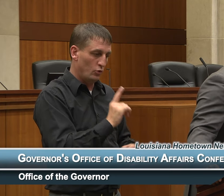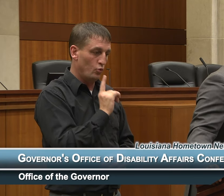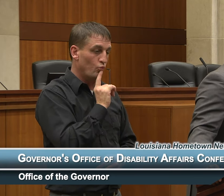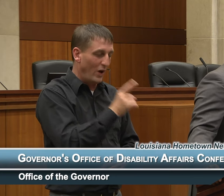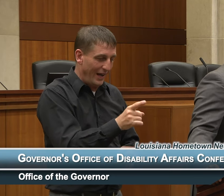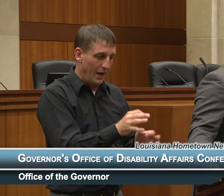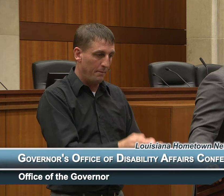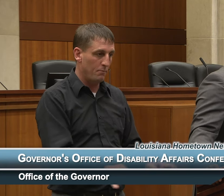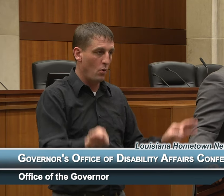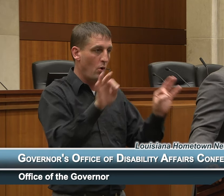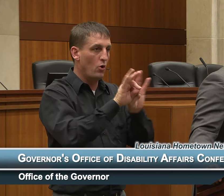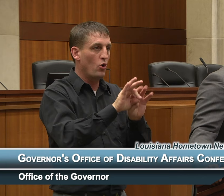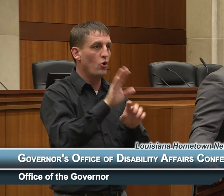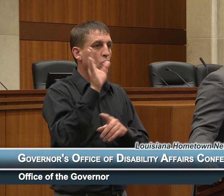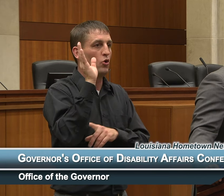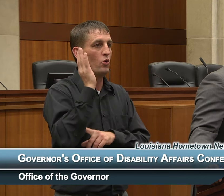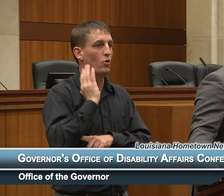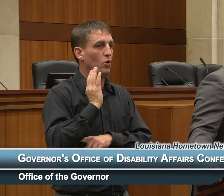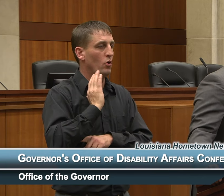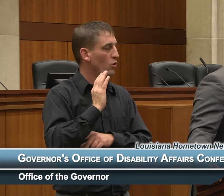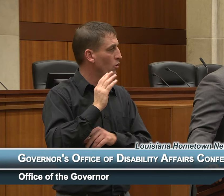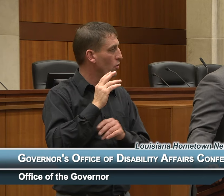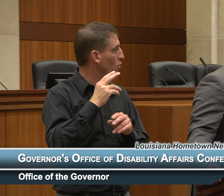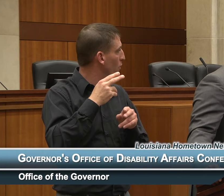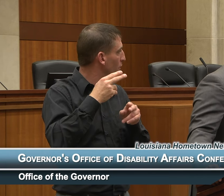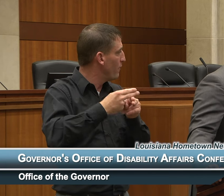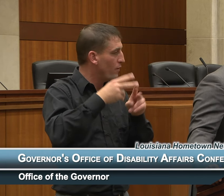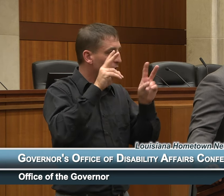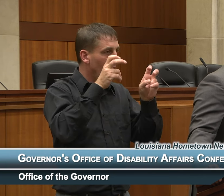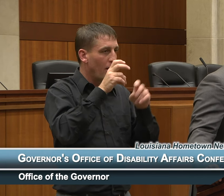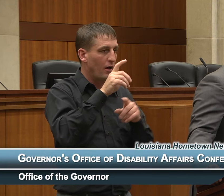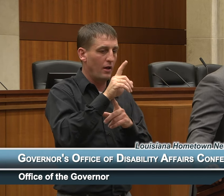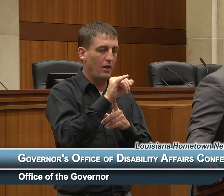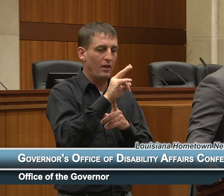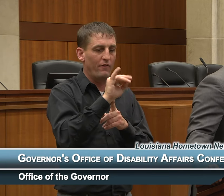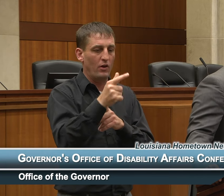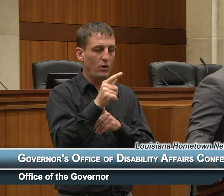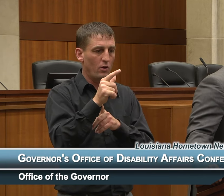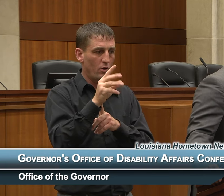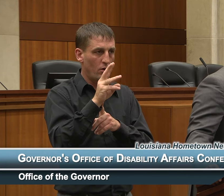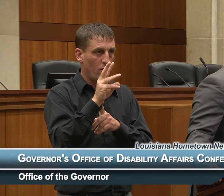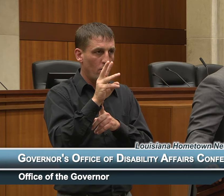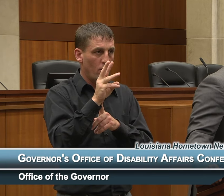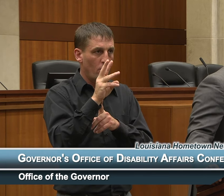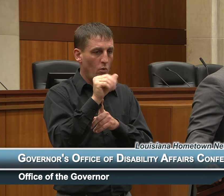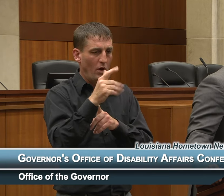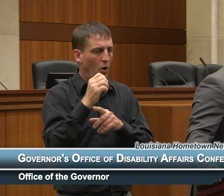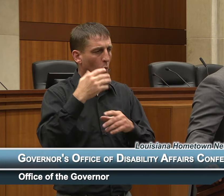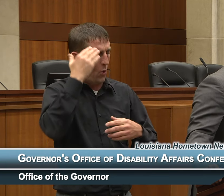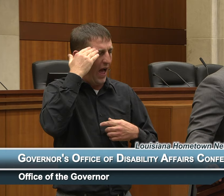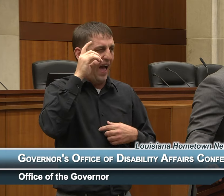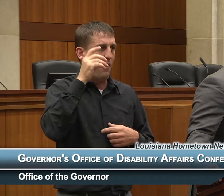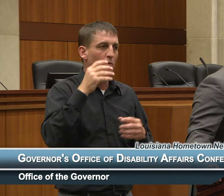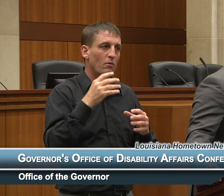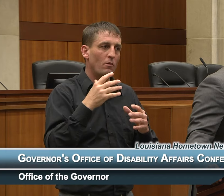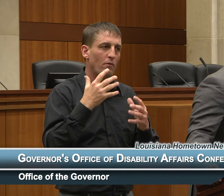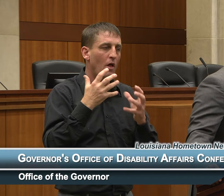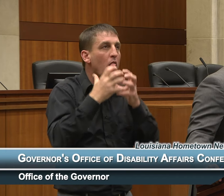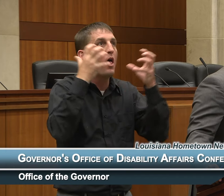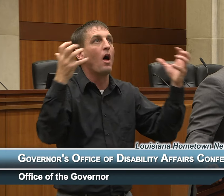I used the phrase "living wage", we know that we have so much more work to do, but I am